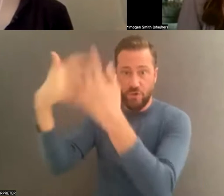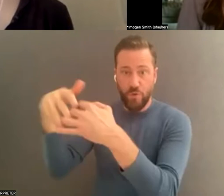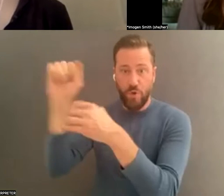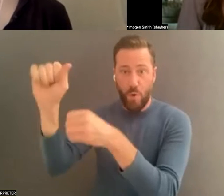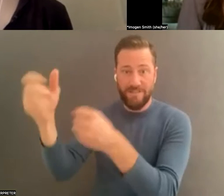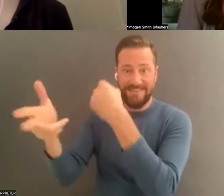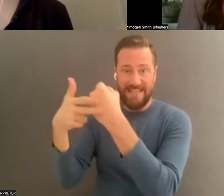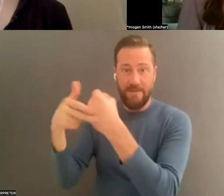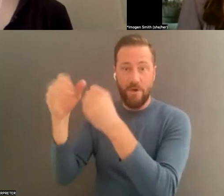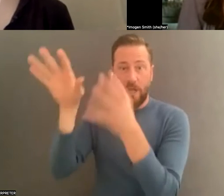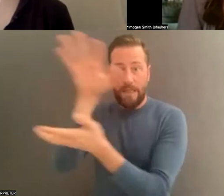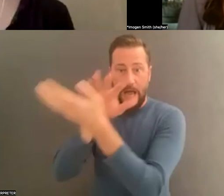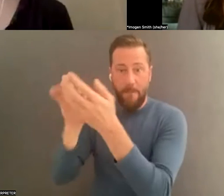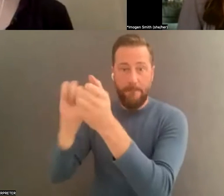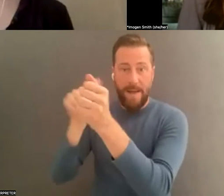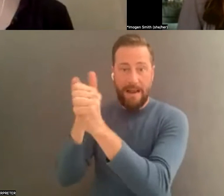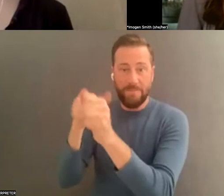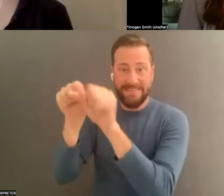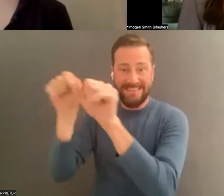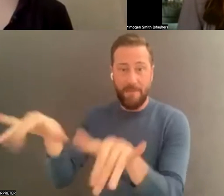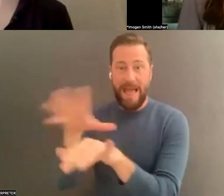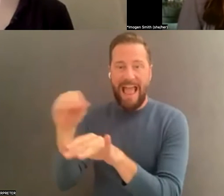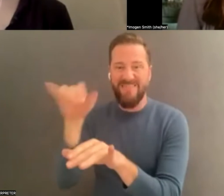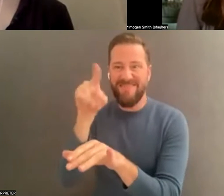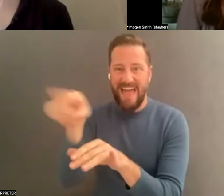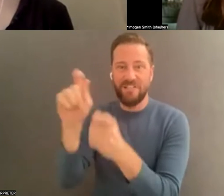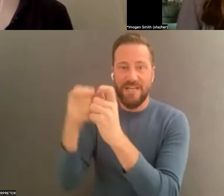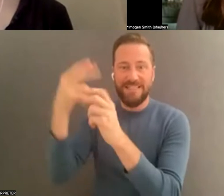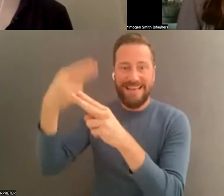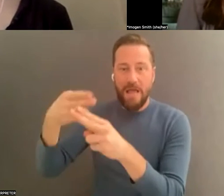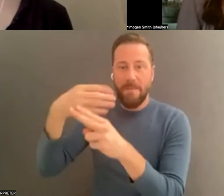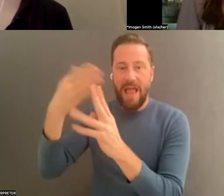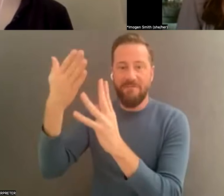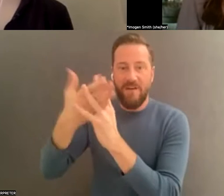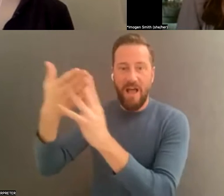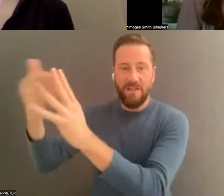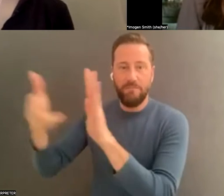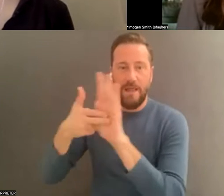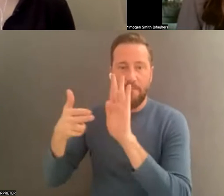that files are named and filed away properly so they don't end up disappearing. Finally, as we